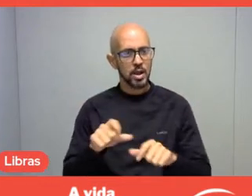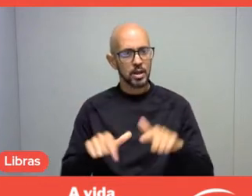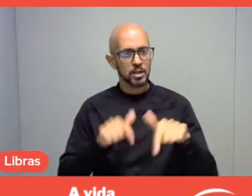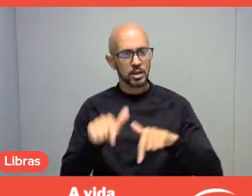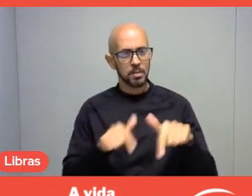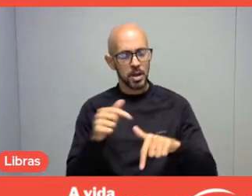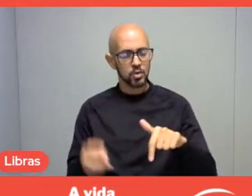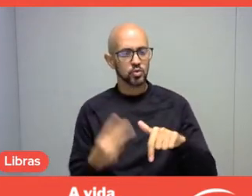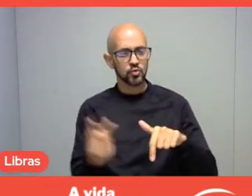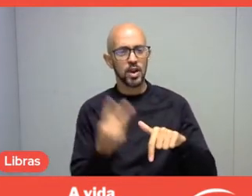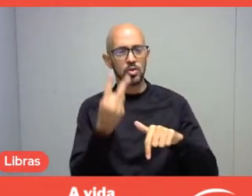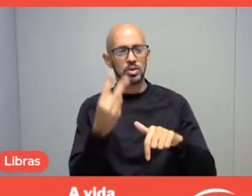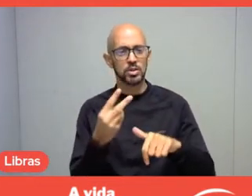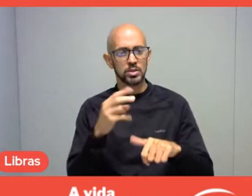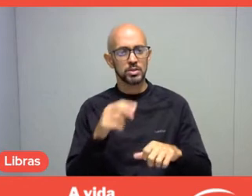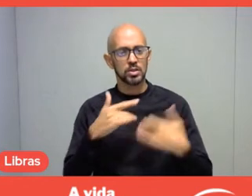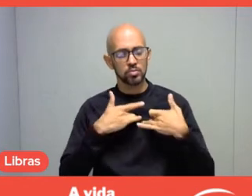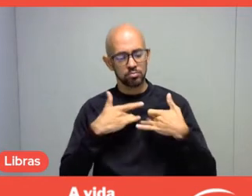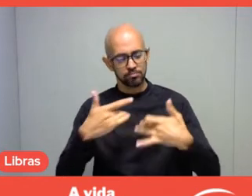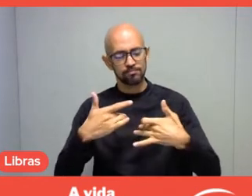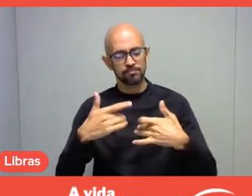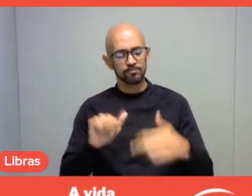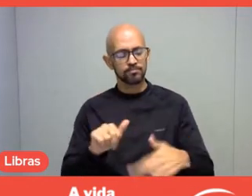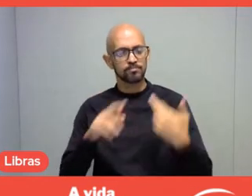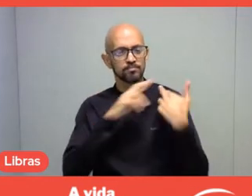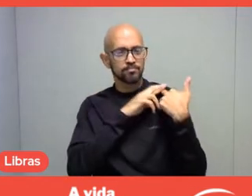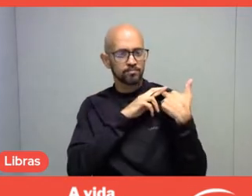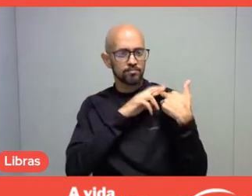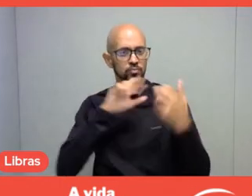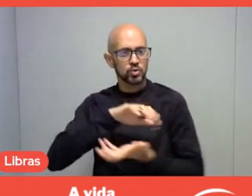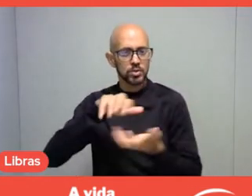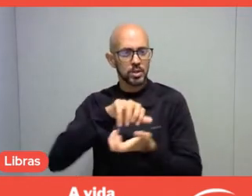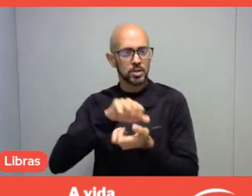sustainability, social responsibility and ethics values.